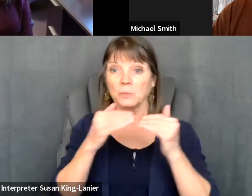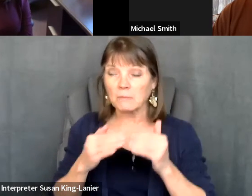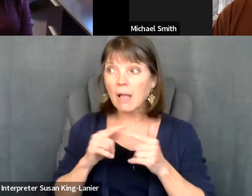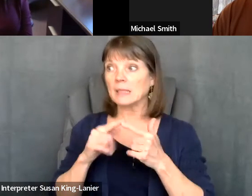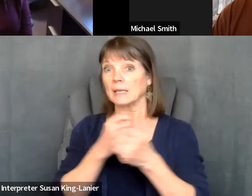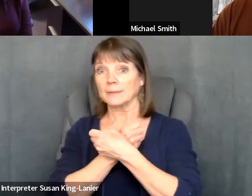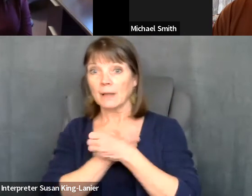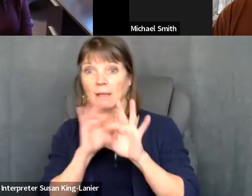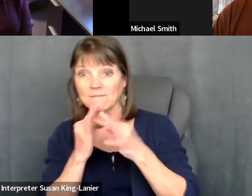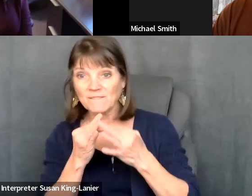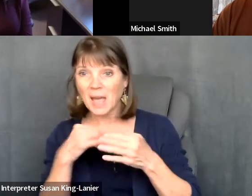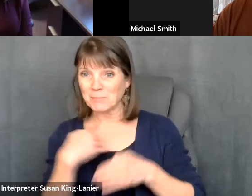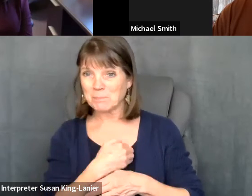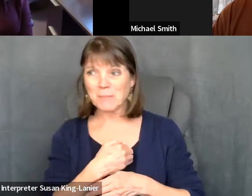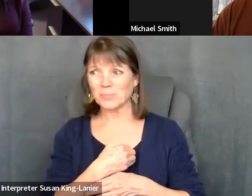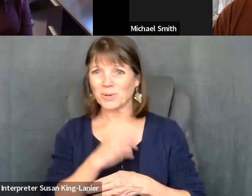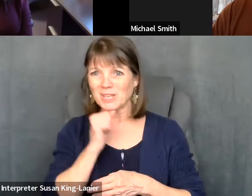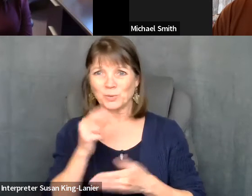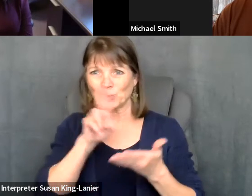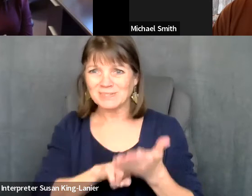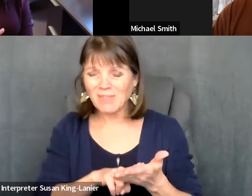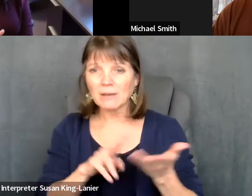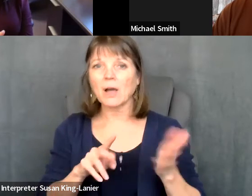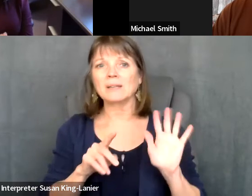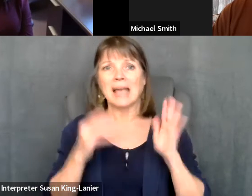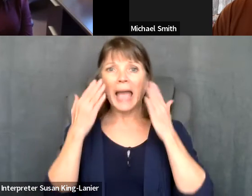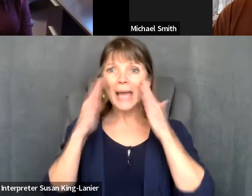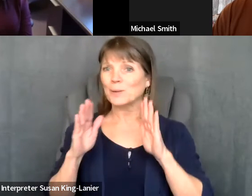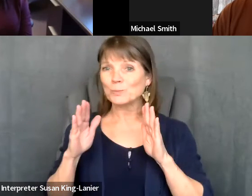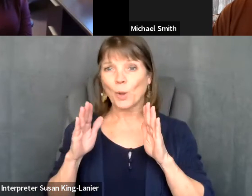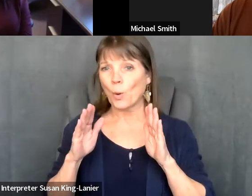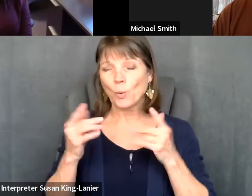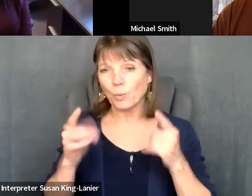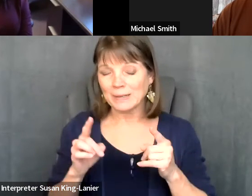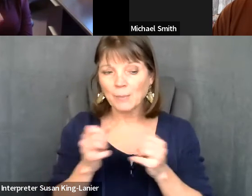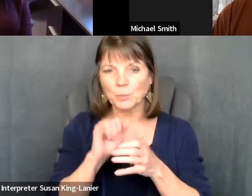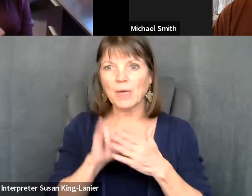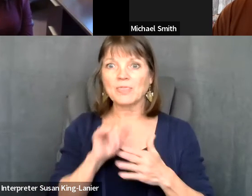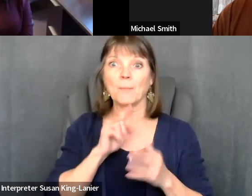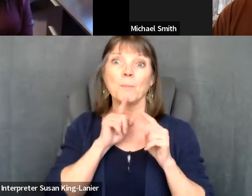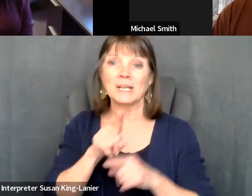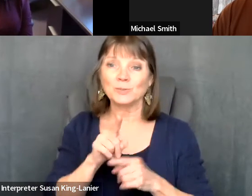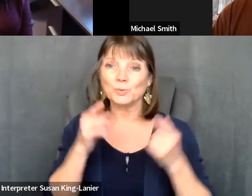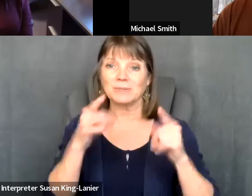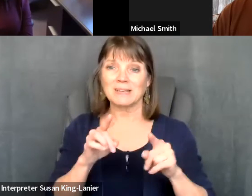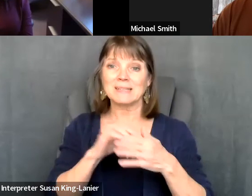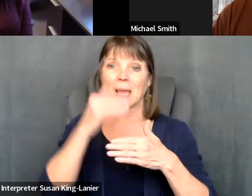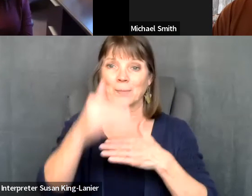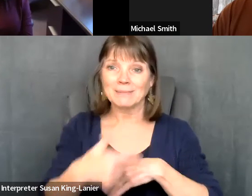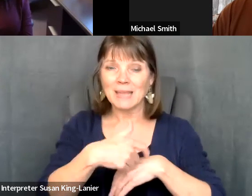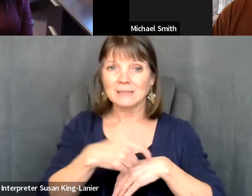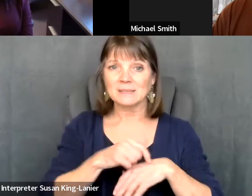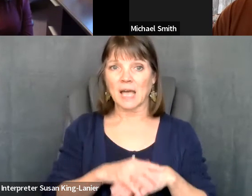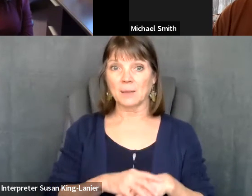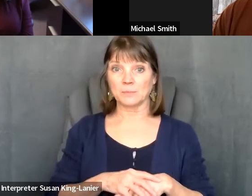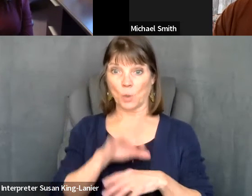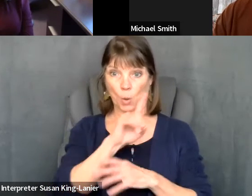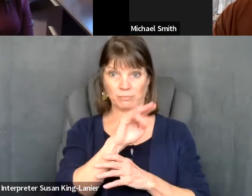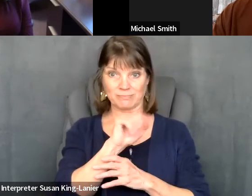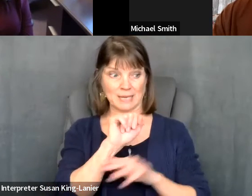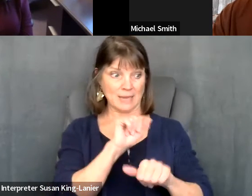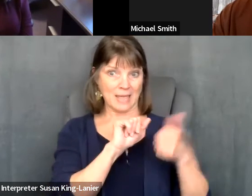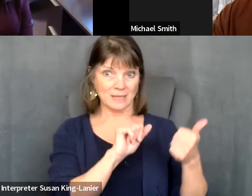Kelly Crosbie: Don't know why we have that which today. But we will investigate and make sure that doesn't happen next time, so be not any final clean up. You want to do. Thank you, Kelly,